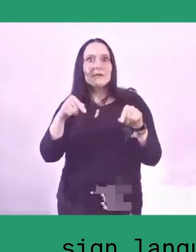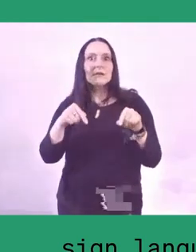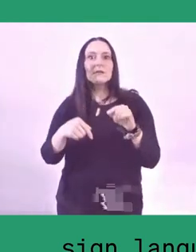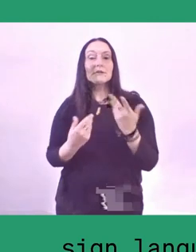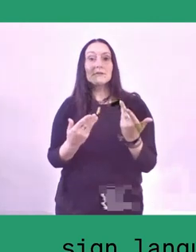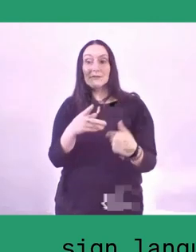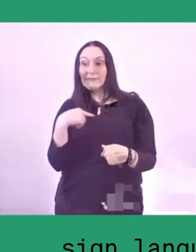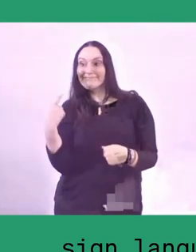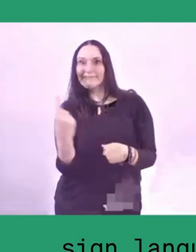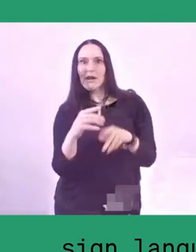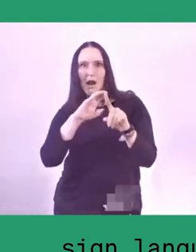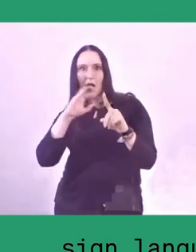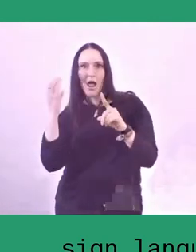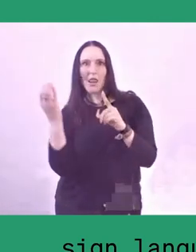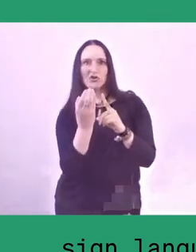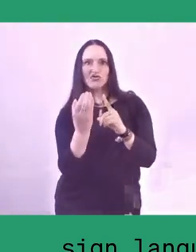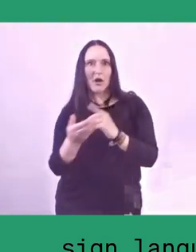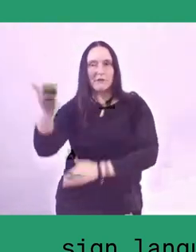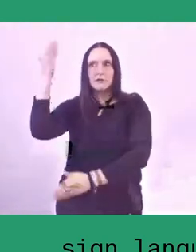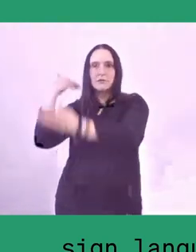and that cause disappearing forests and rice fields,